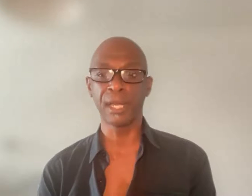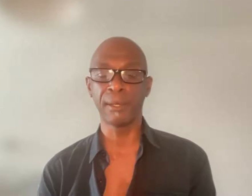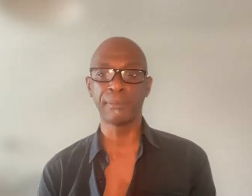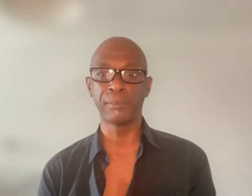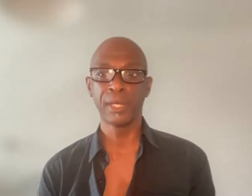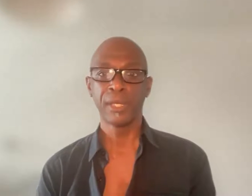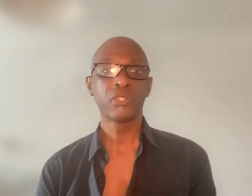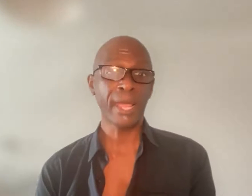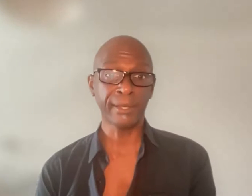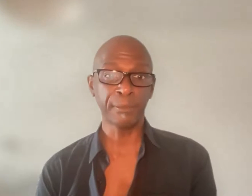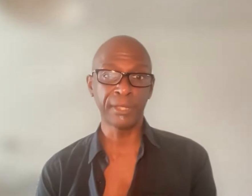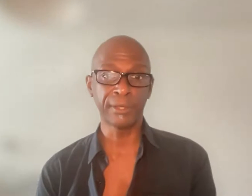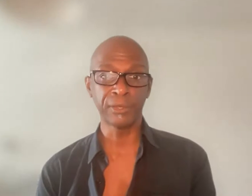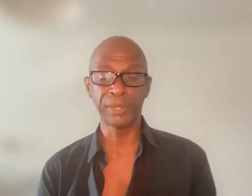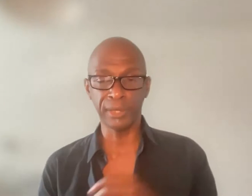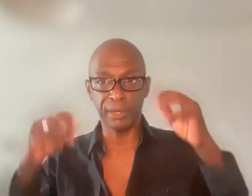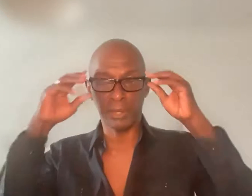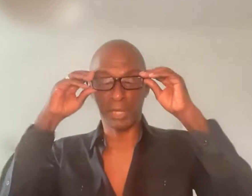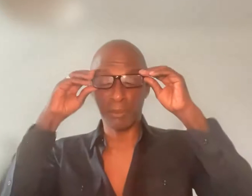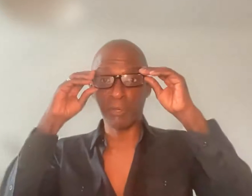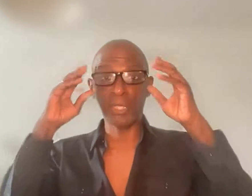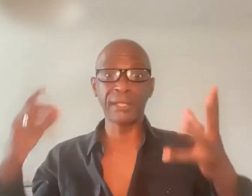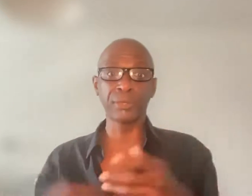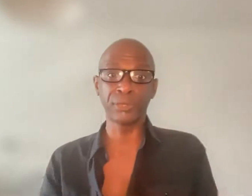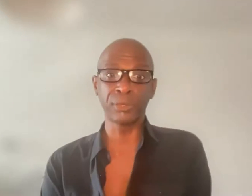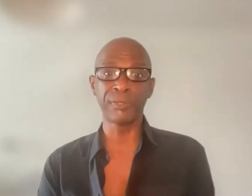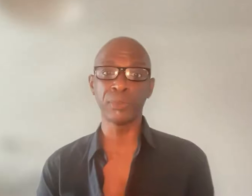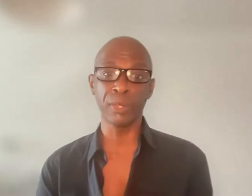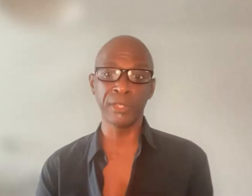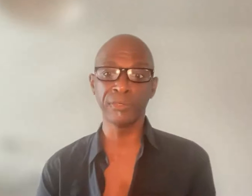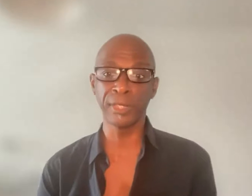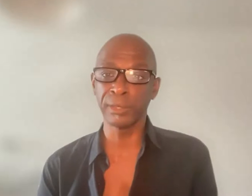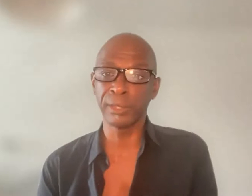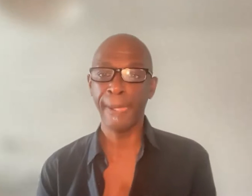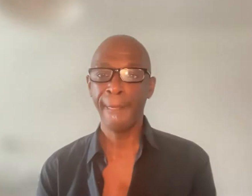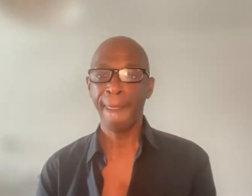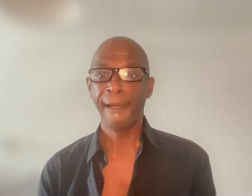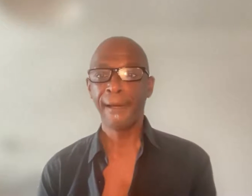and tracking of materials, which seems very central to the visual arts field. I think